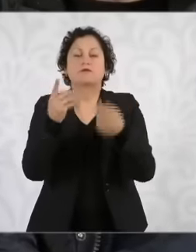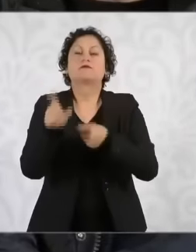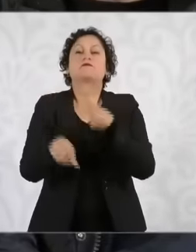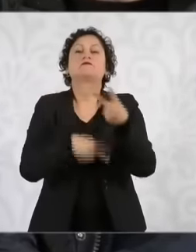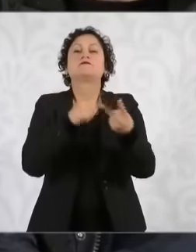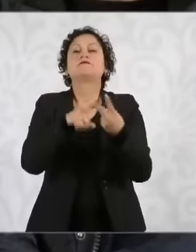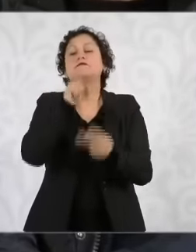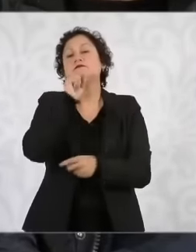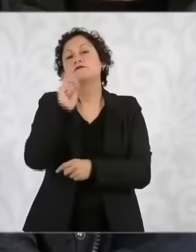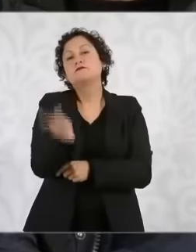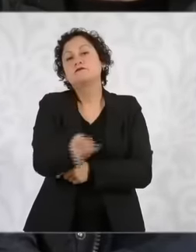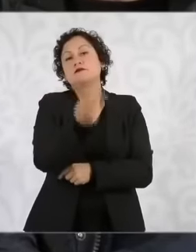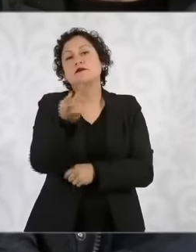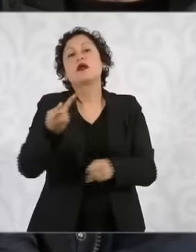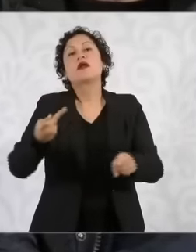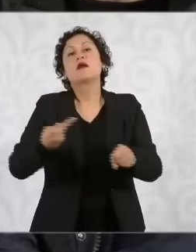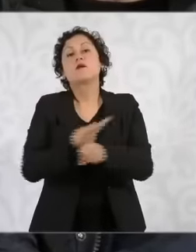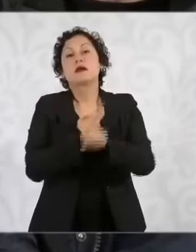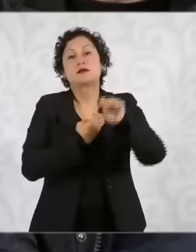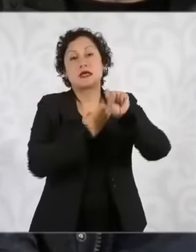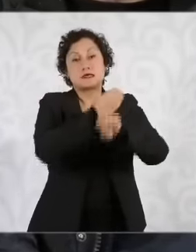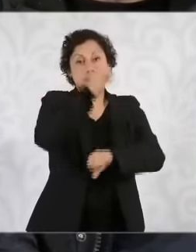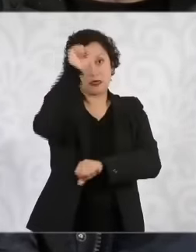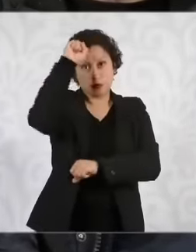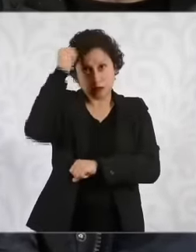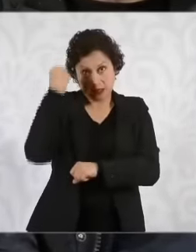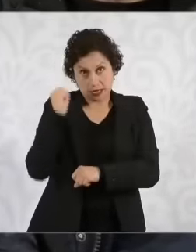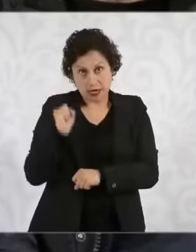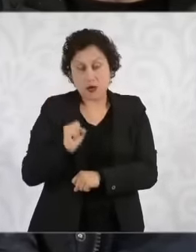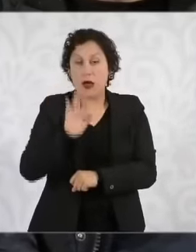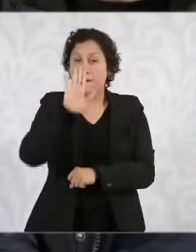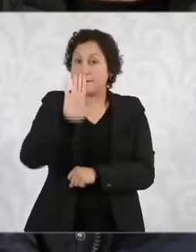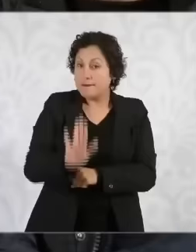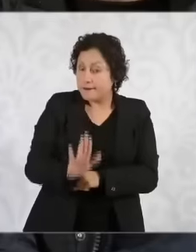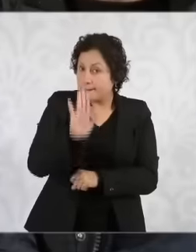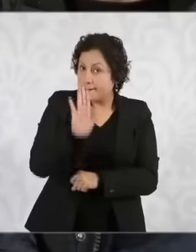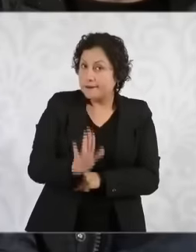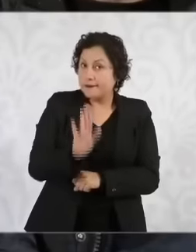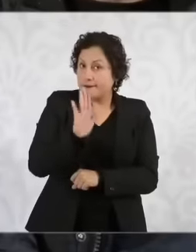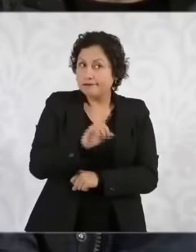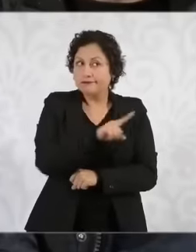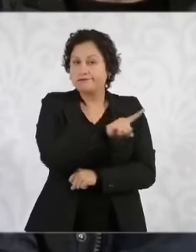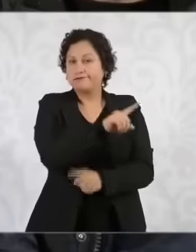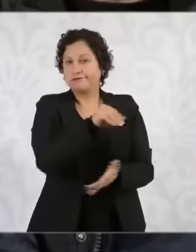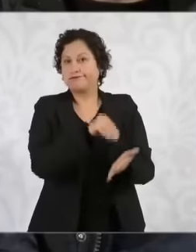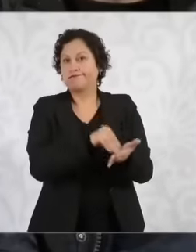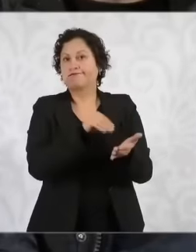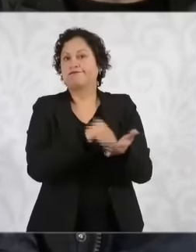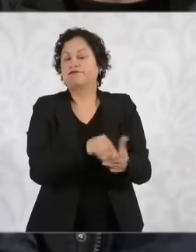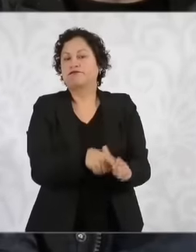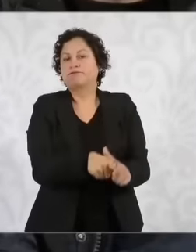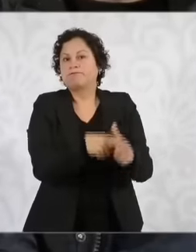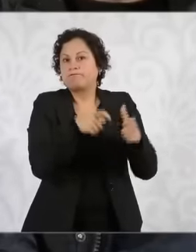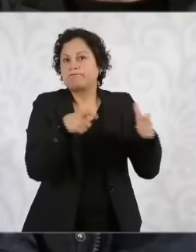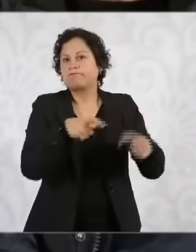in Sinaloa because it seems that it is Eh Well, the insecurity is still growing more, there is even